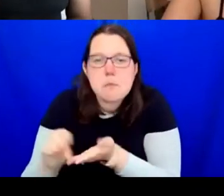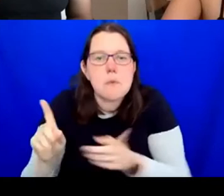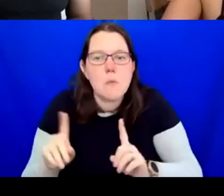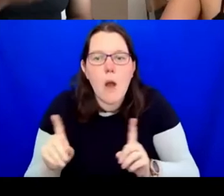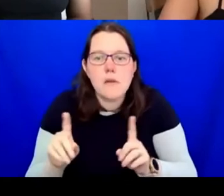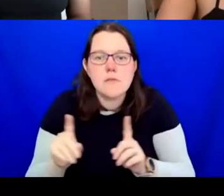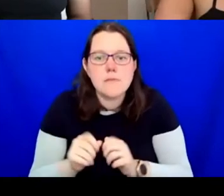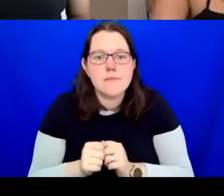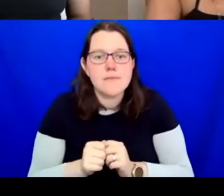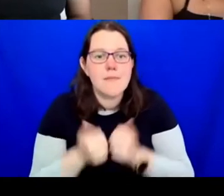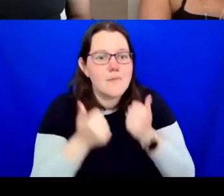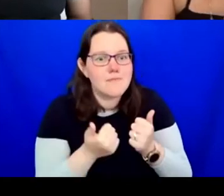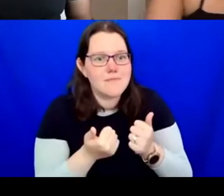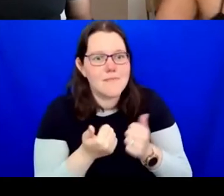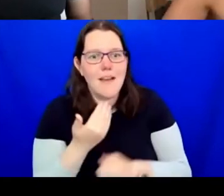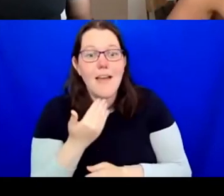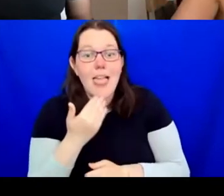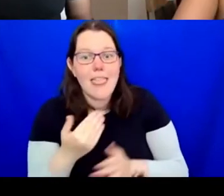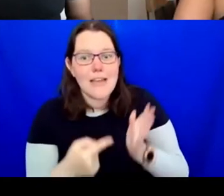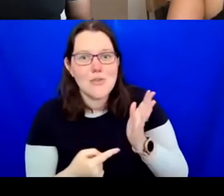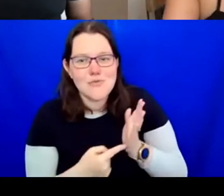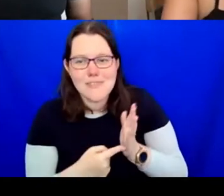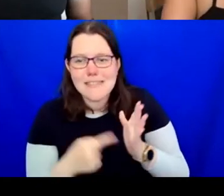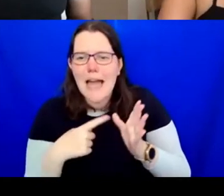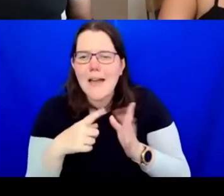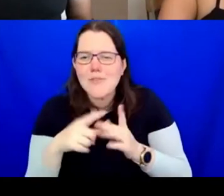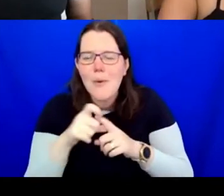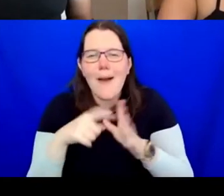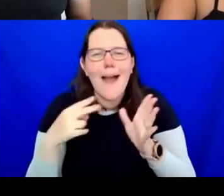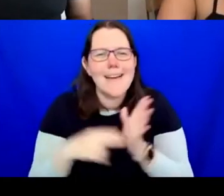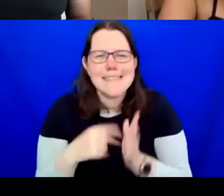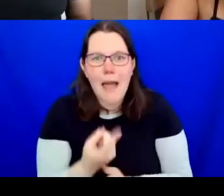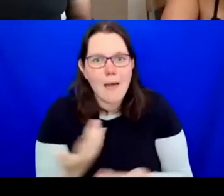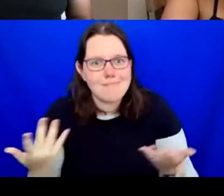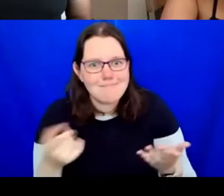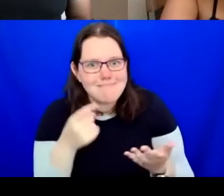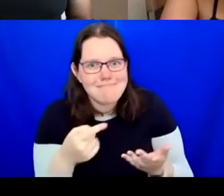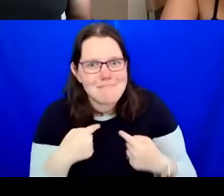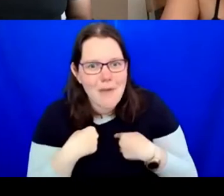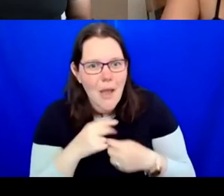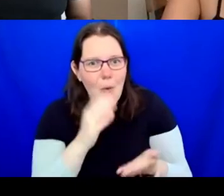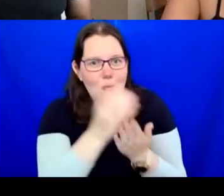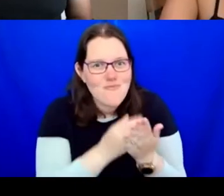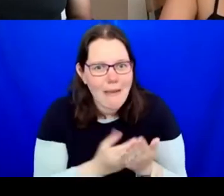this! One of the things that came to mind there about the culture and I'm going to come to you,